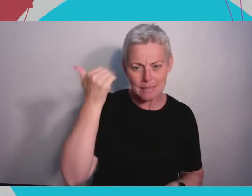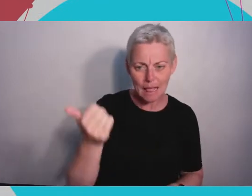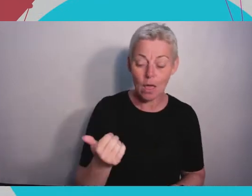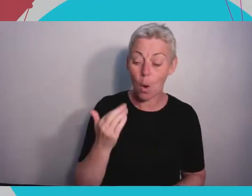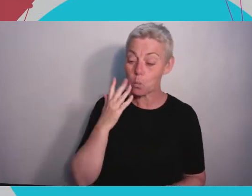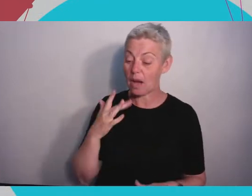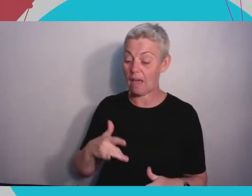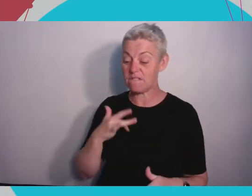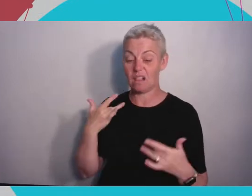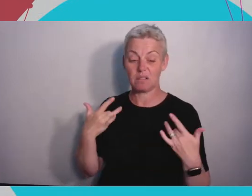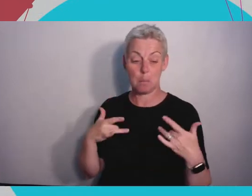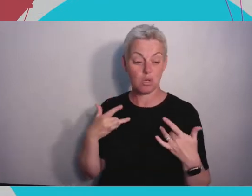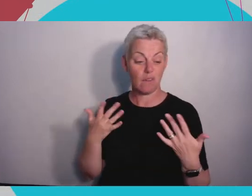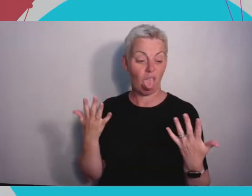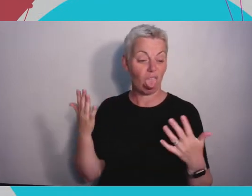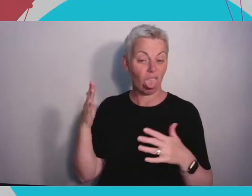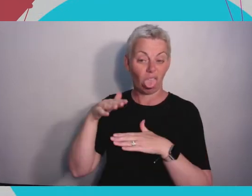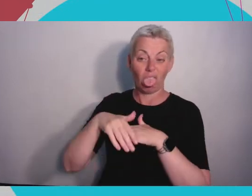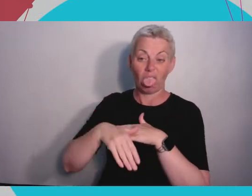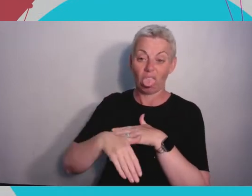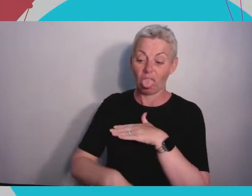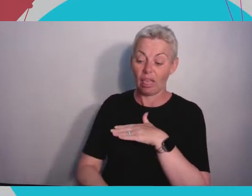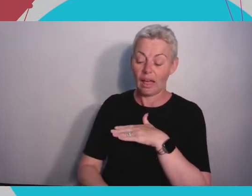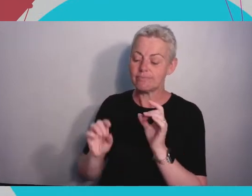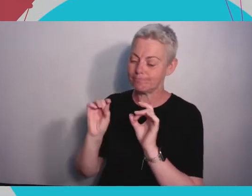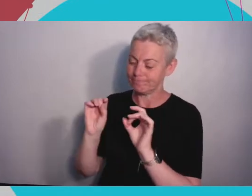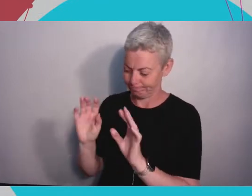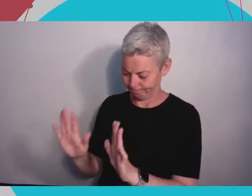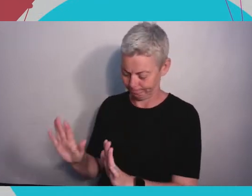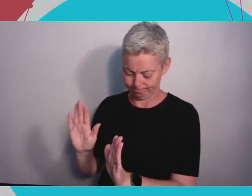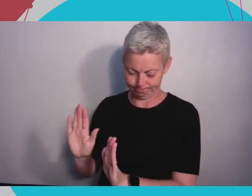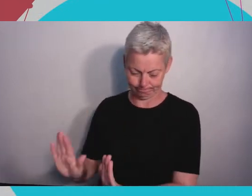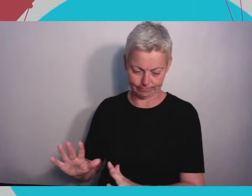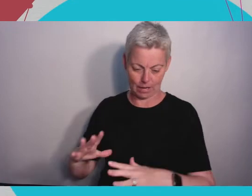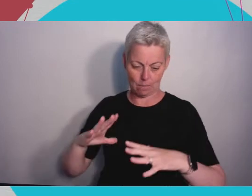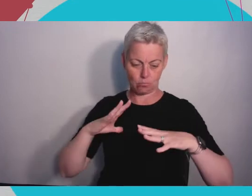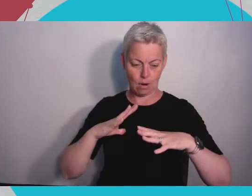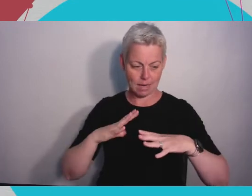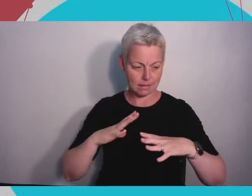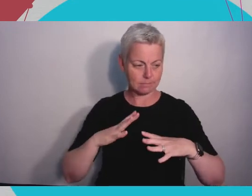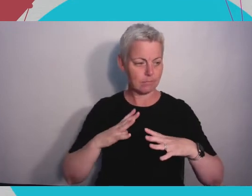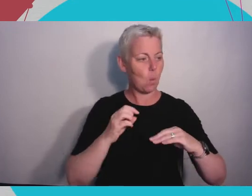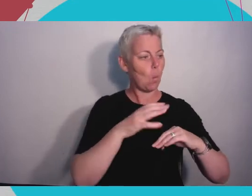a run, take a break, recover, go spend time with my wife, go out and spend time with friends,